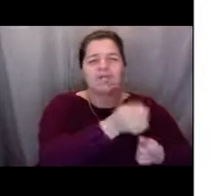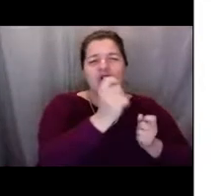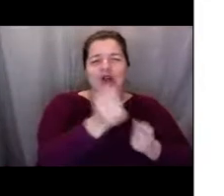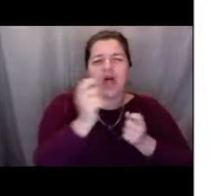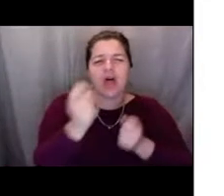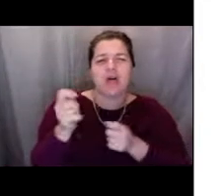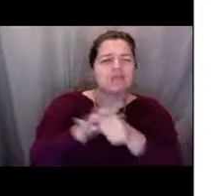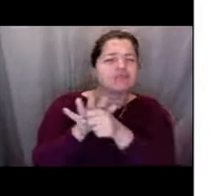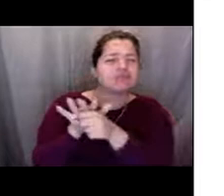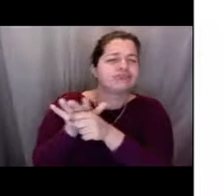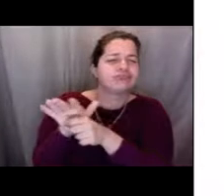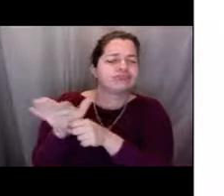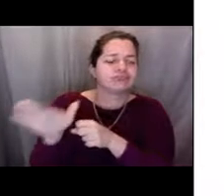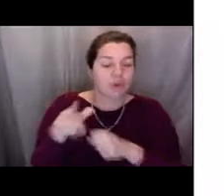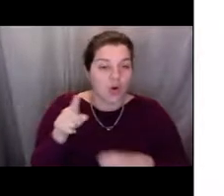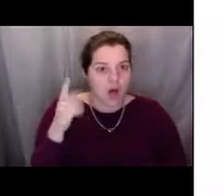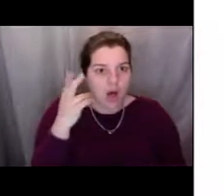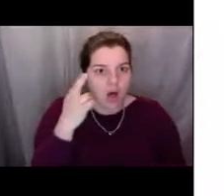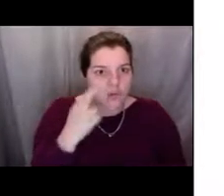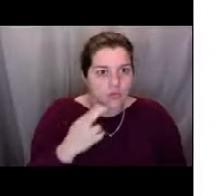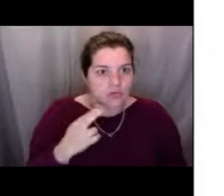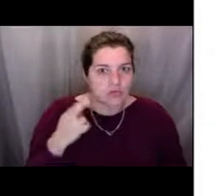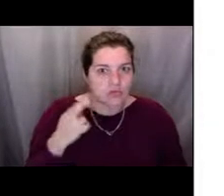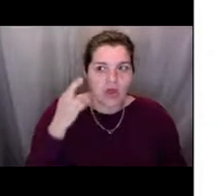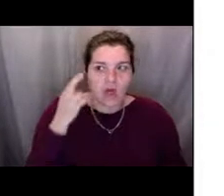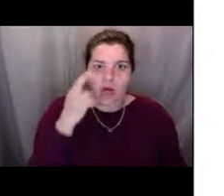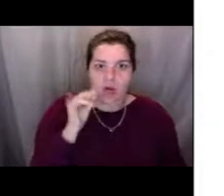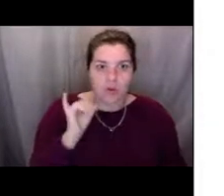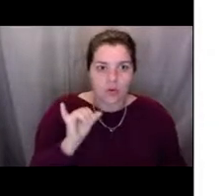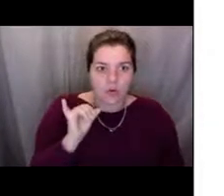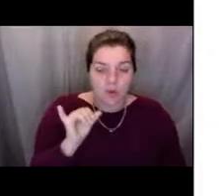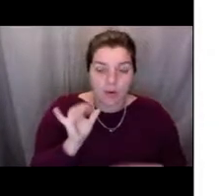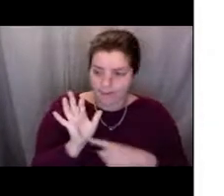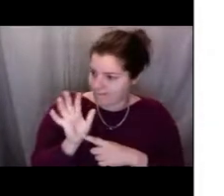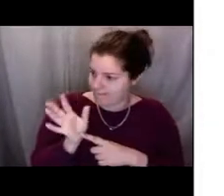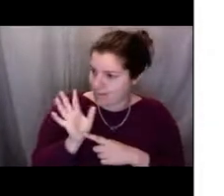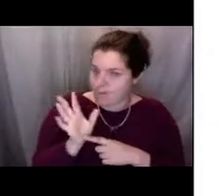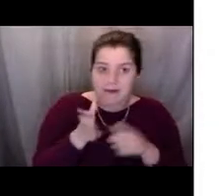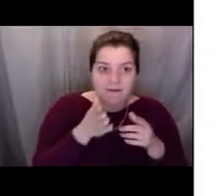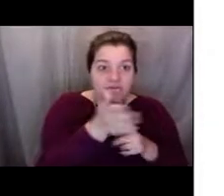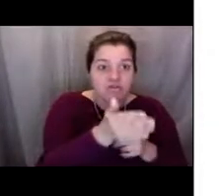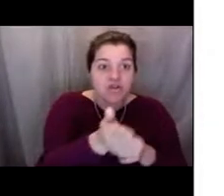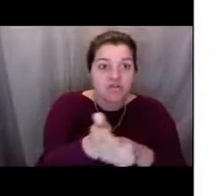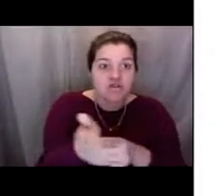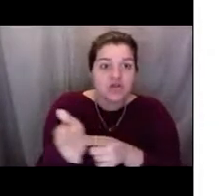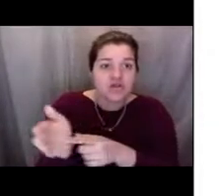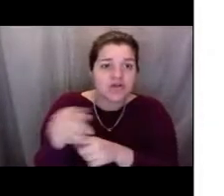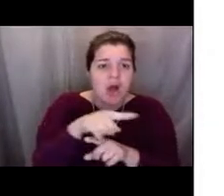we'd quickly find that, you know, after five minutes, all of the fish in our pretend ocean is gone.